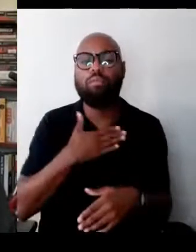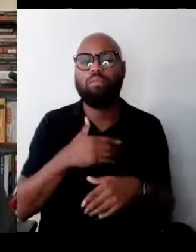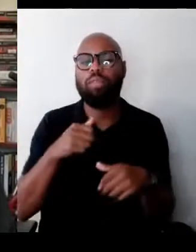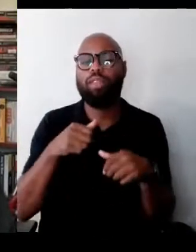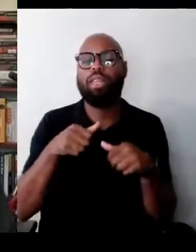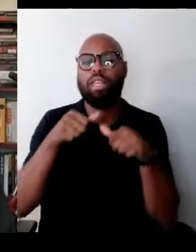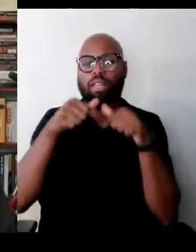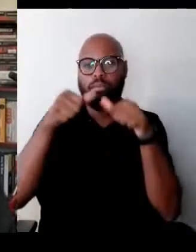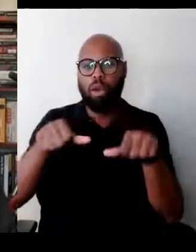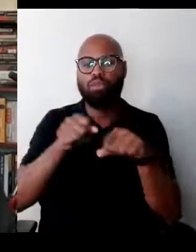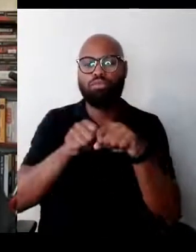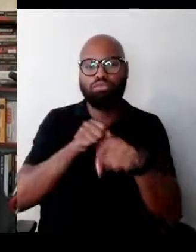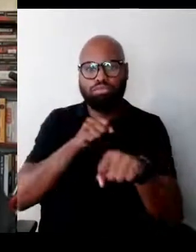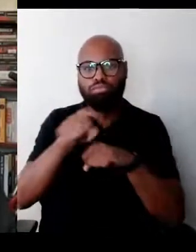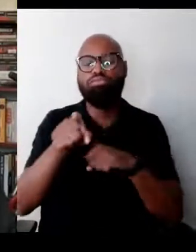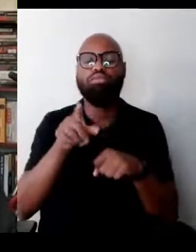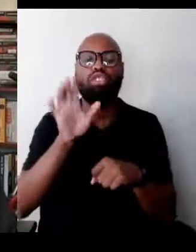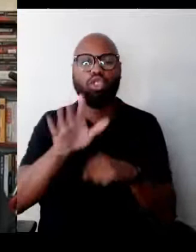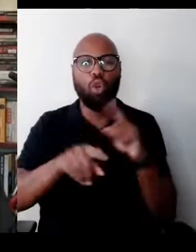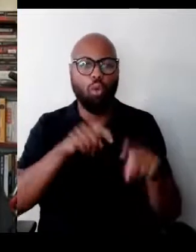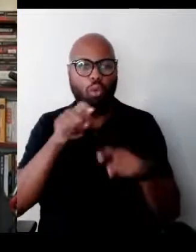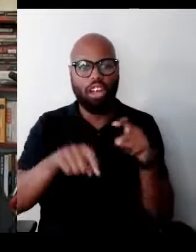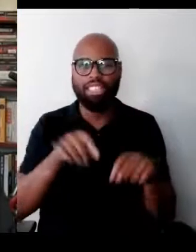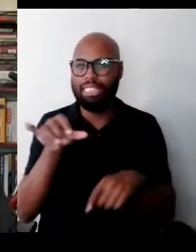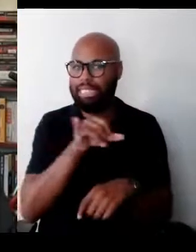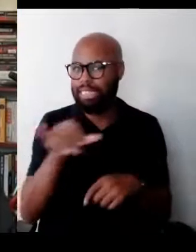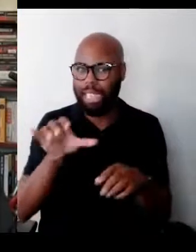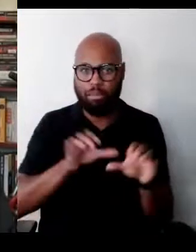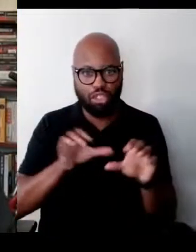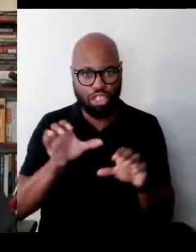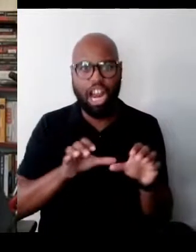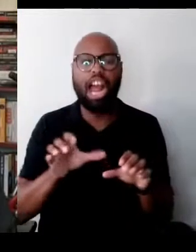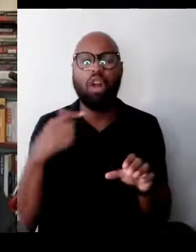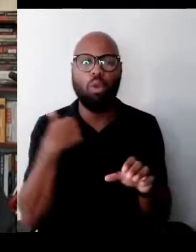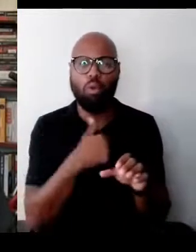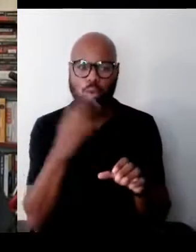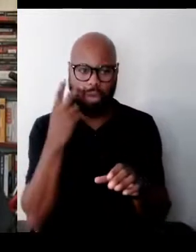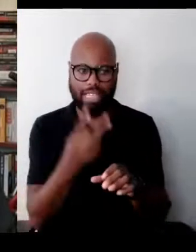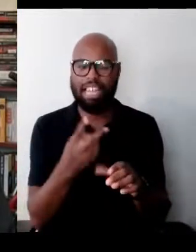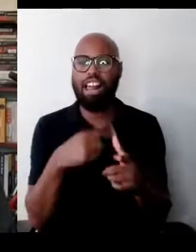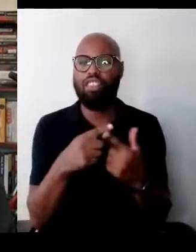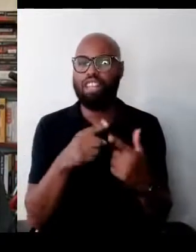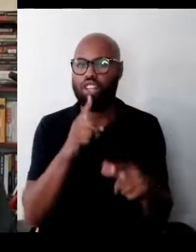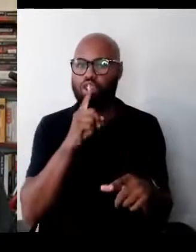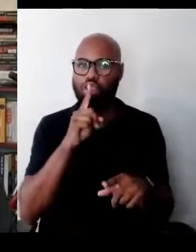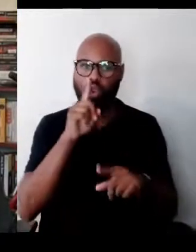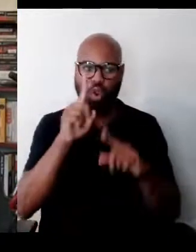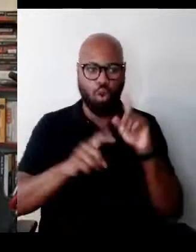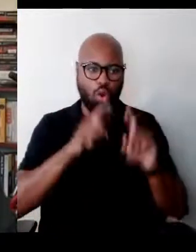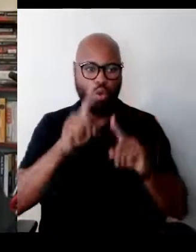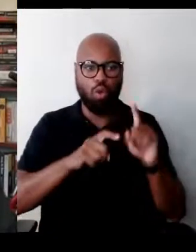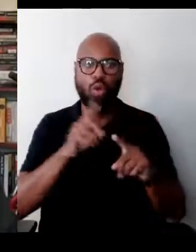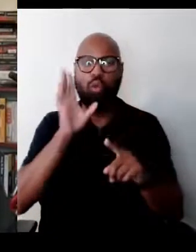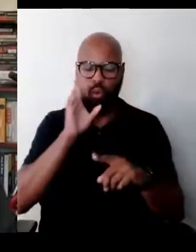and we'll get them and your questions will be asked later in the program. Without further ado,